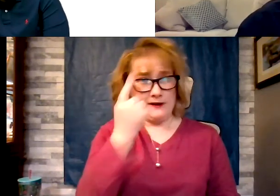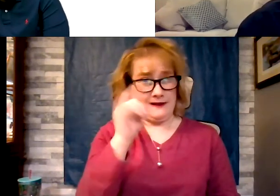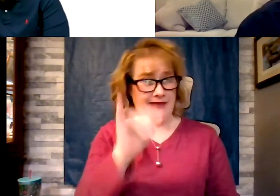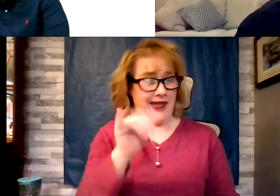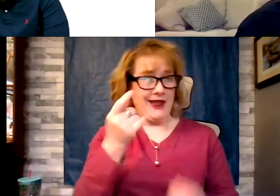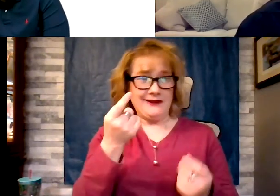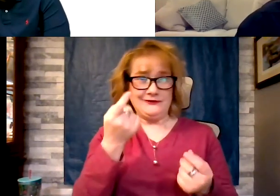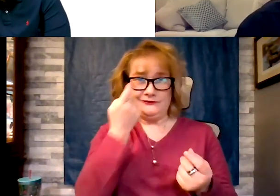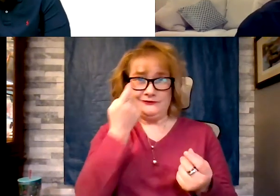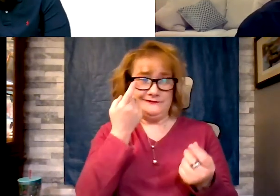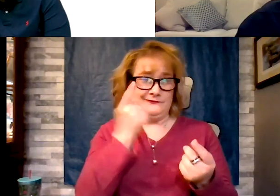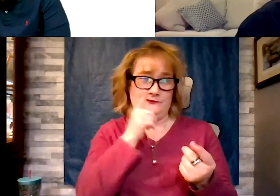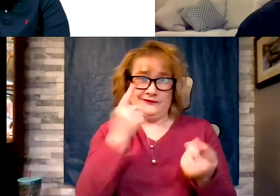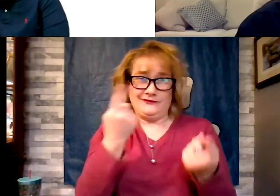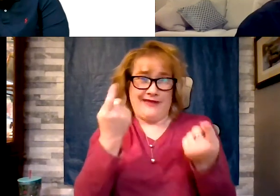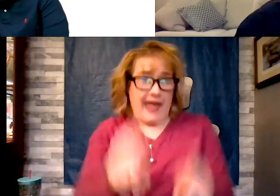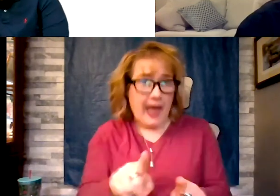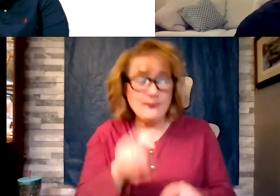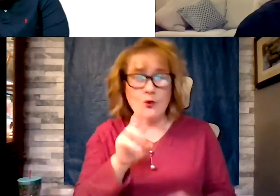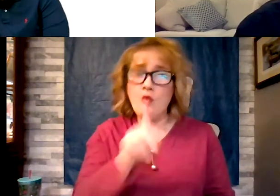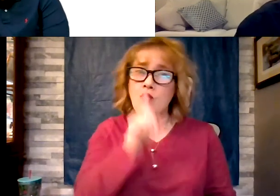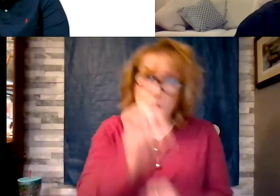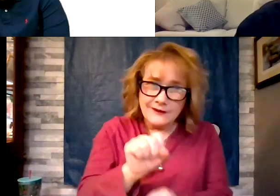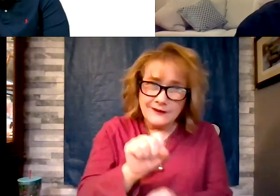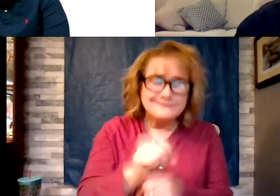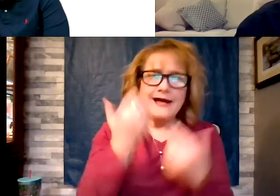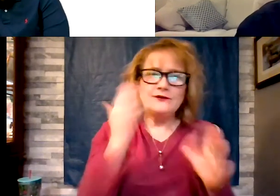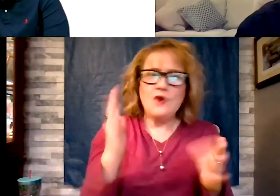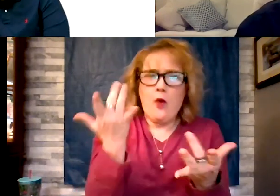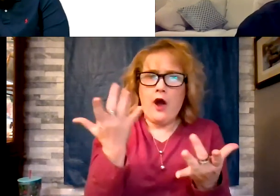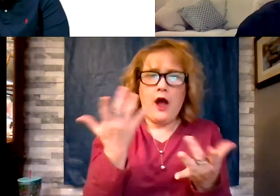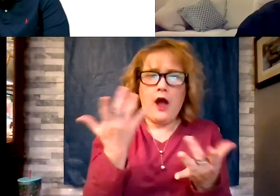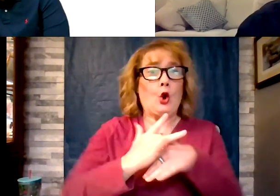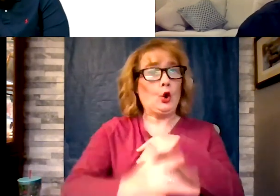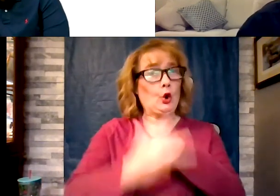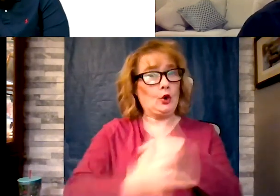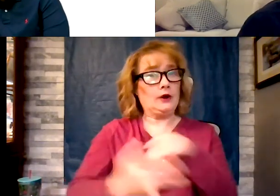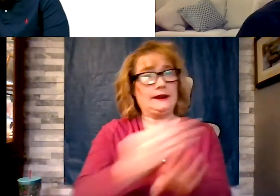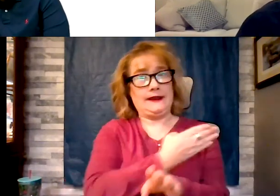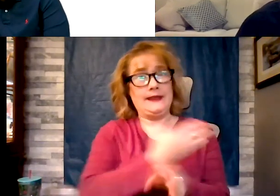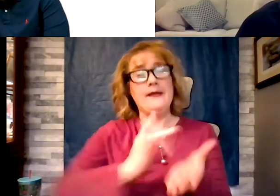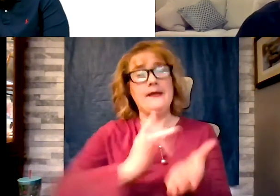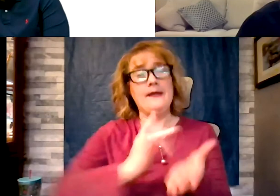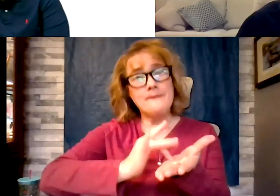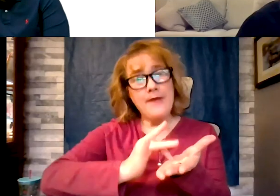what? Early on, medication will often take care of a good bit of